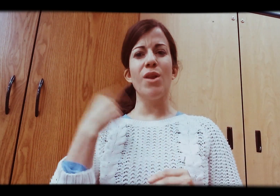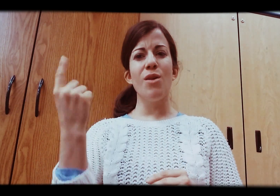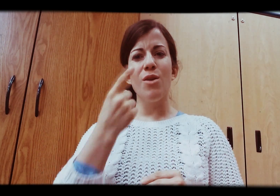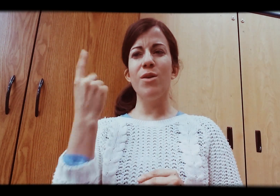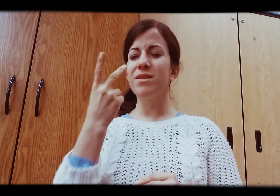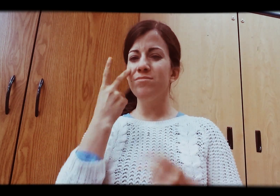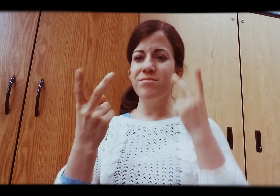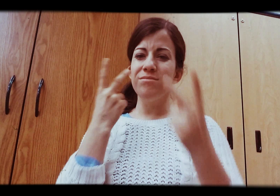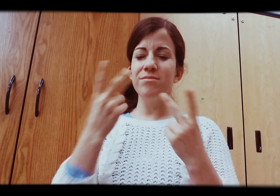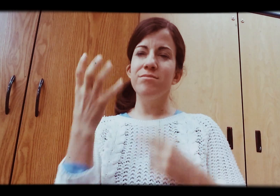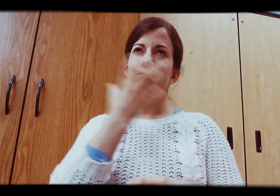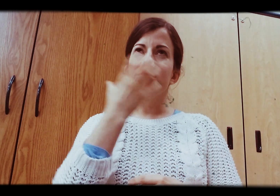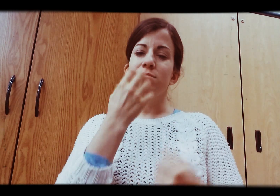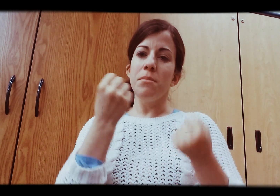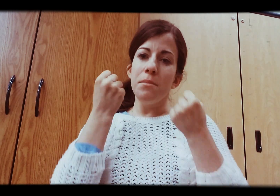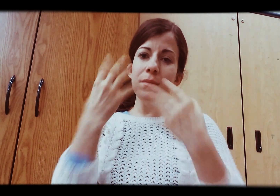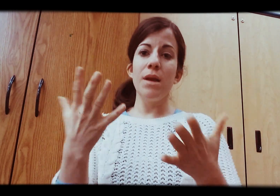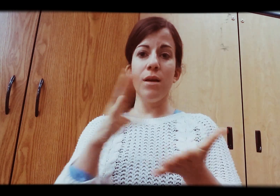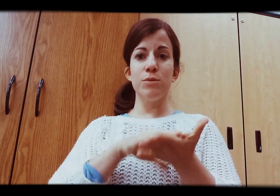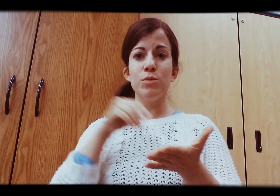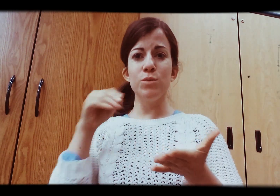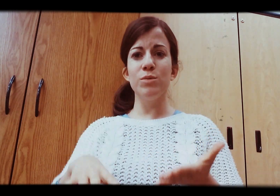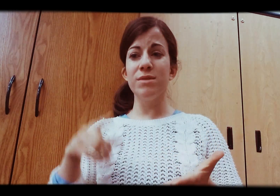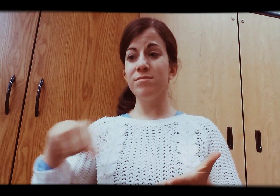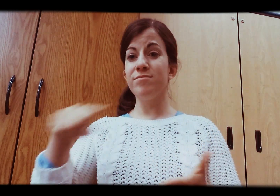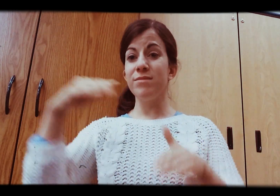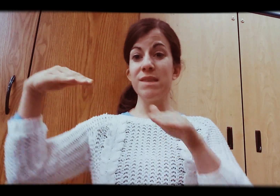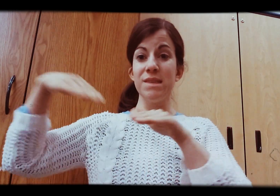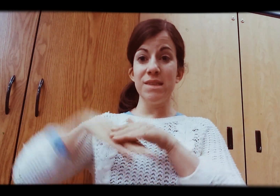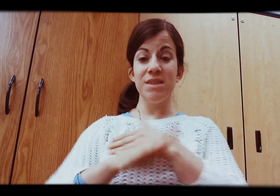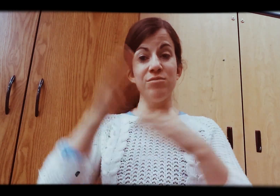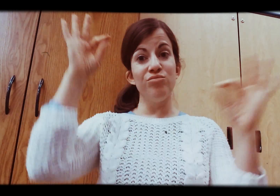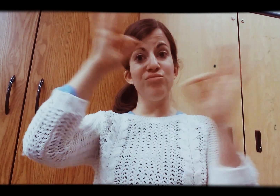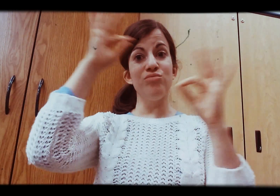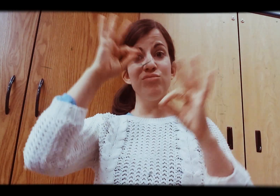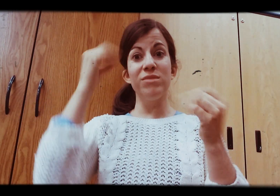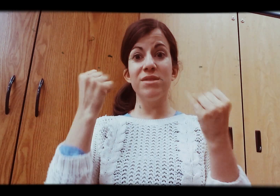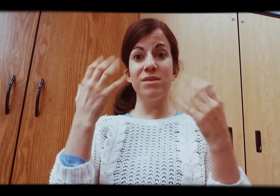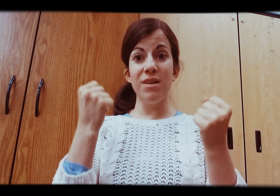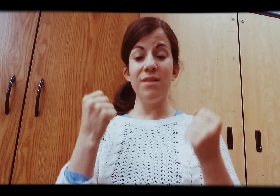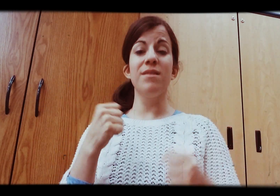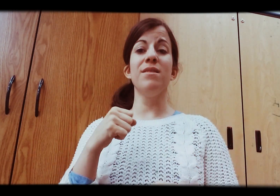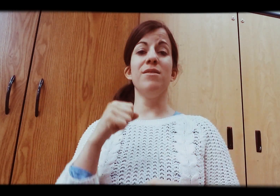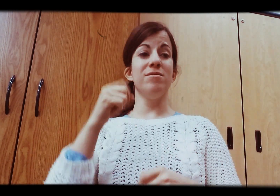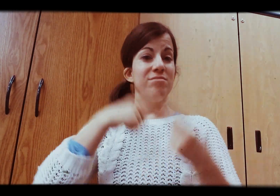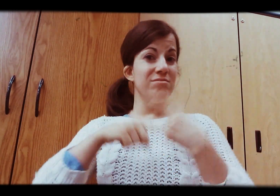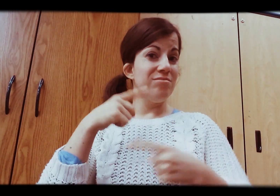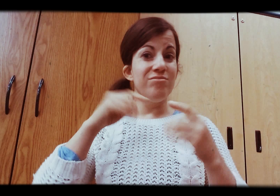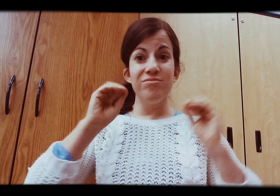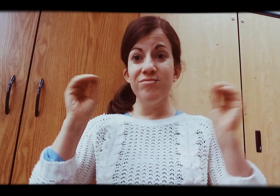In my work, I always see MANY students coming in the class, not knowing sign language.